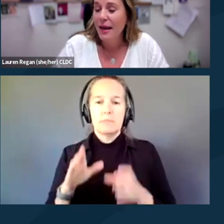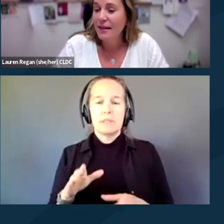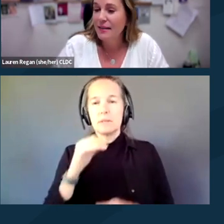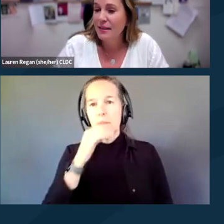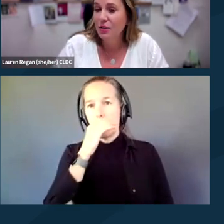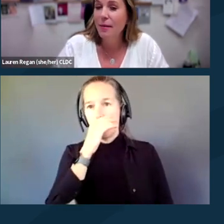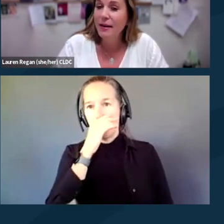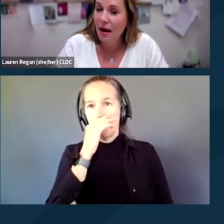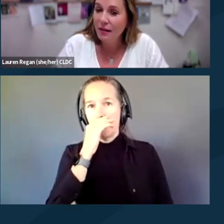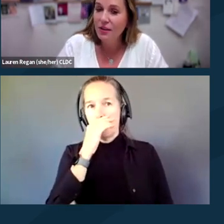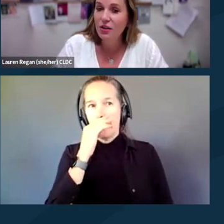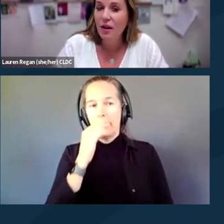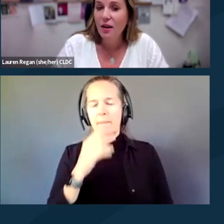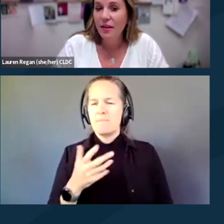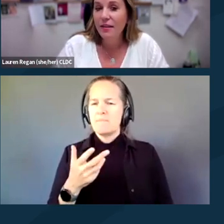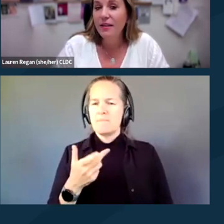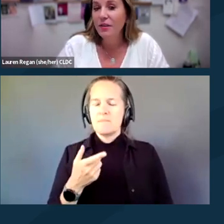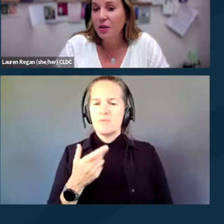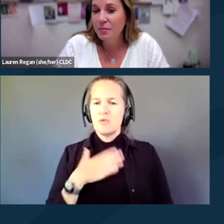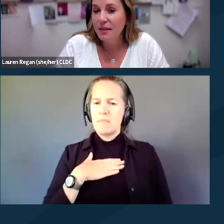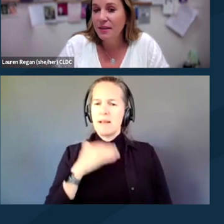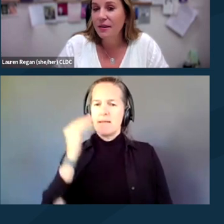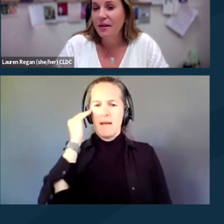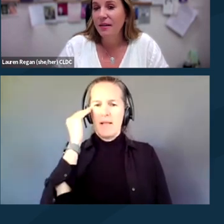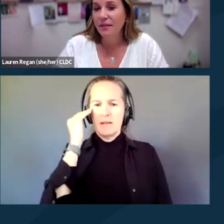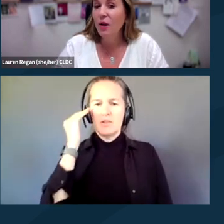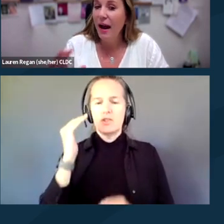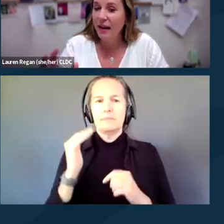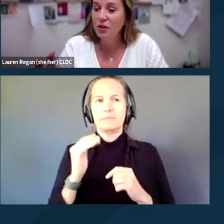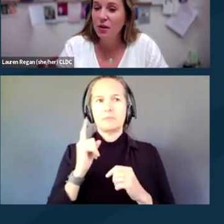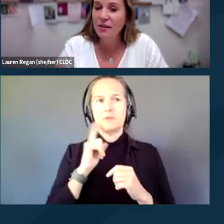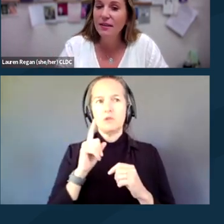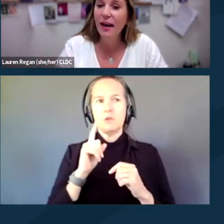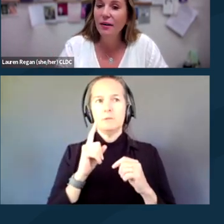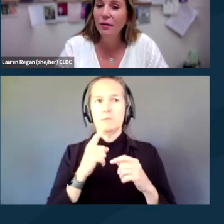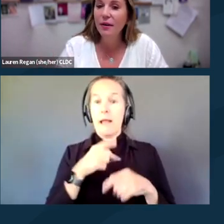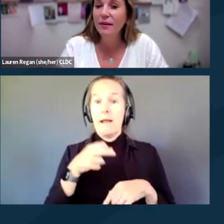And to my knowledge, in the encrypted, like highly trusted category,